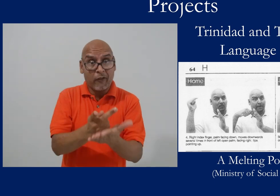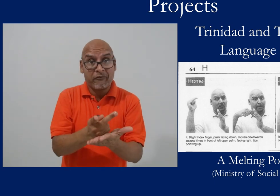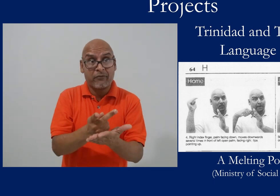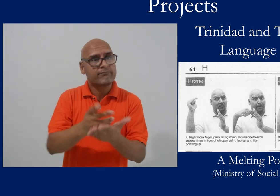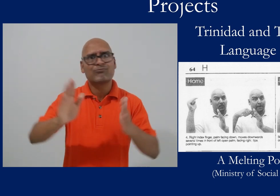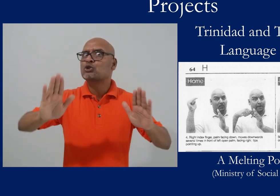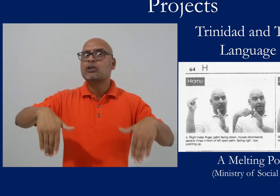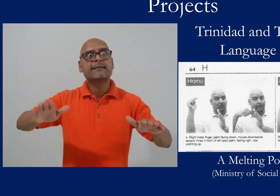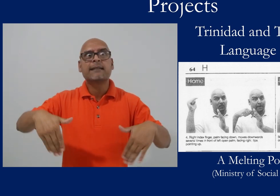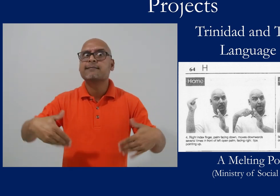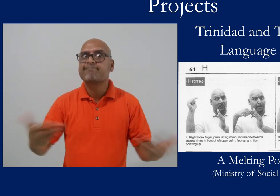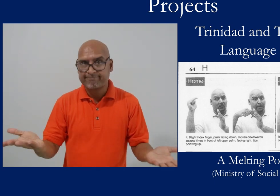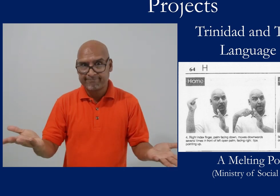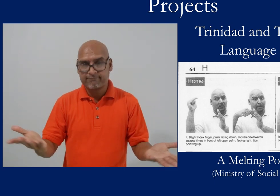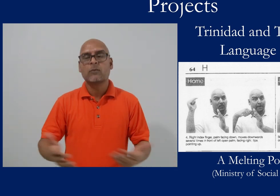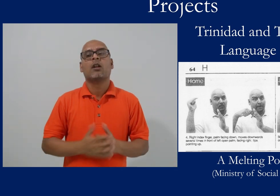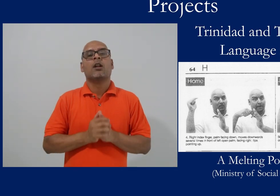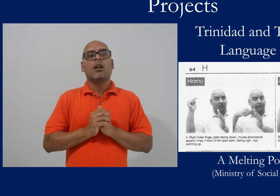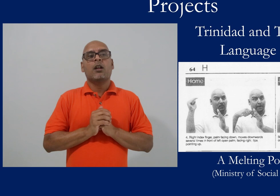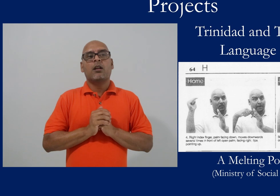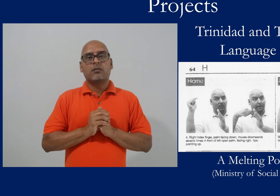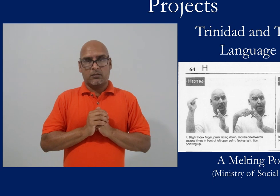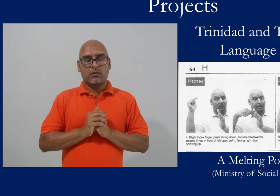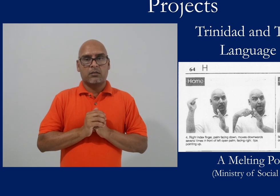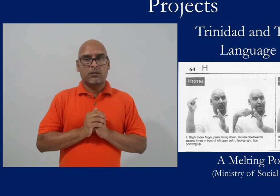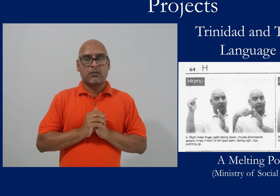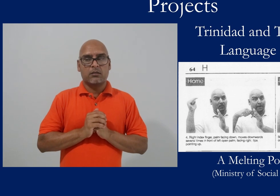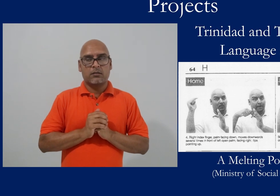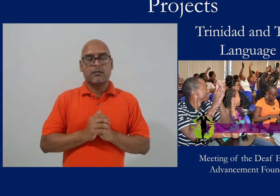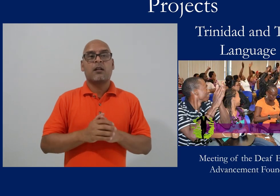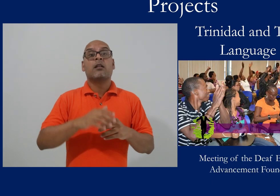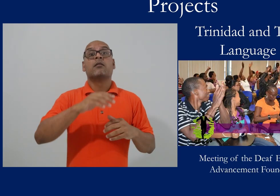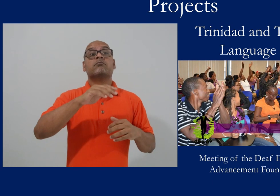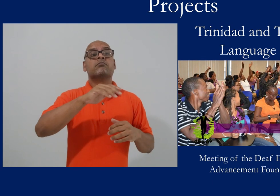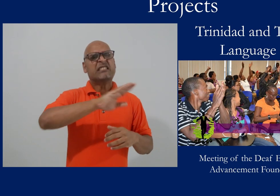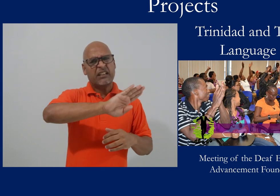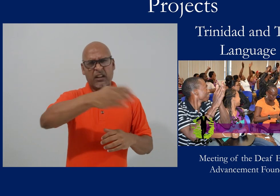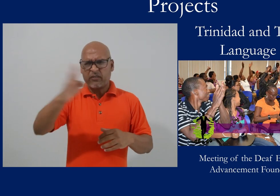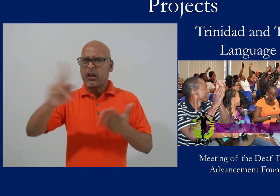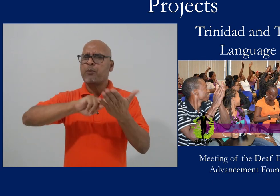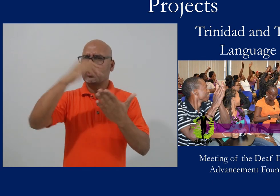but the government never approved it. It was never properly released.